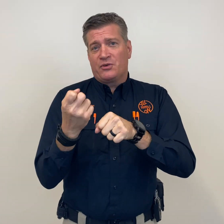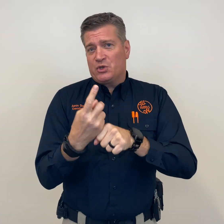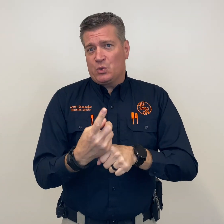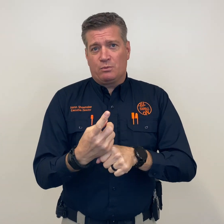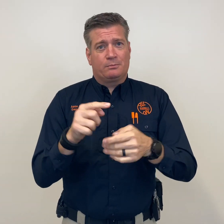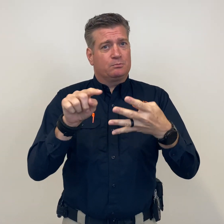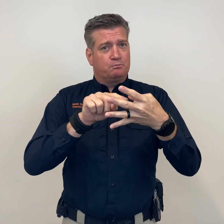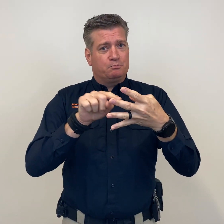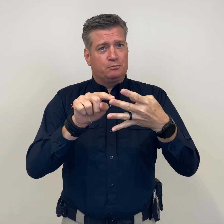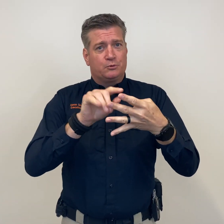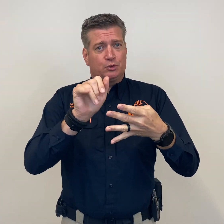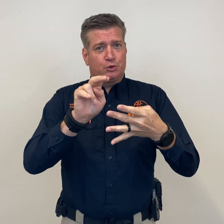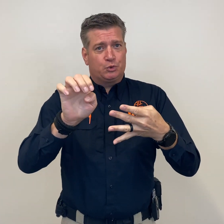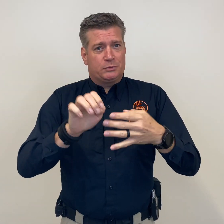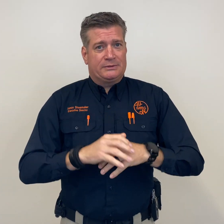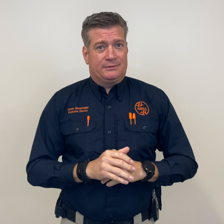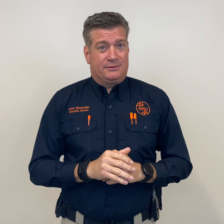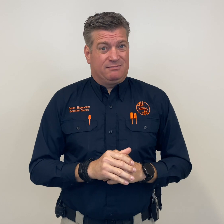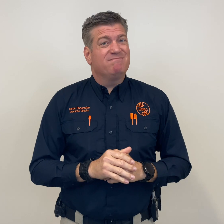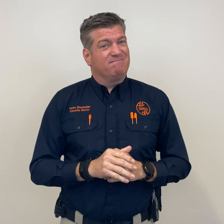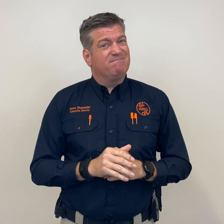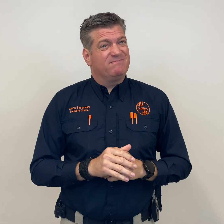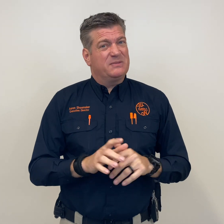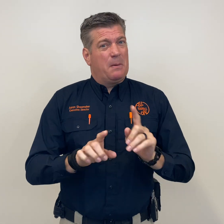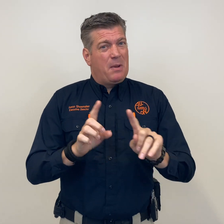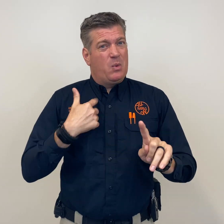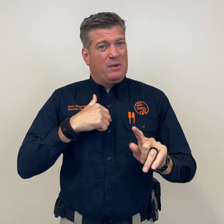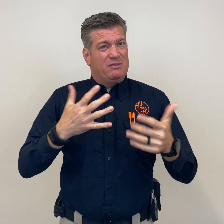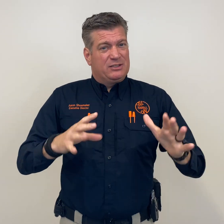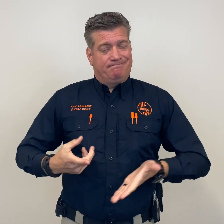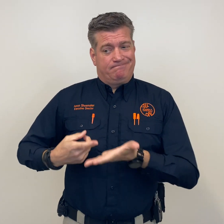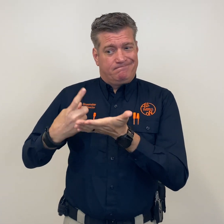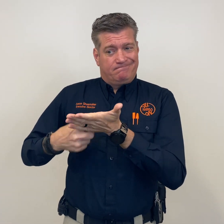We tend to have our annual training every year the second week of June, but